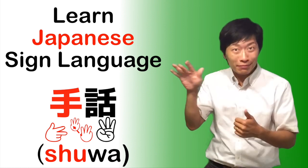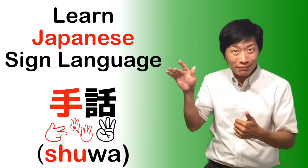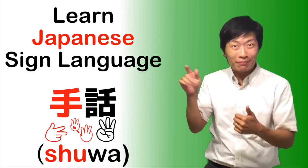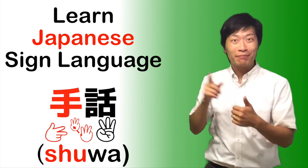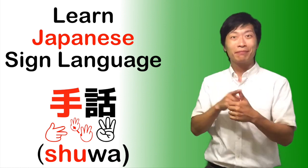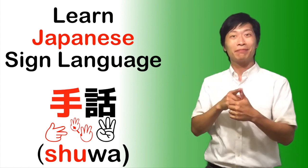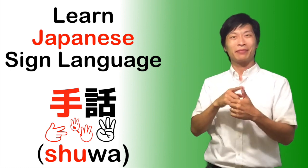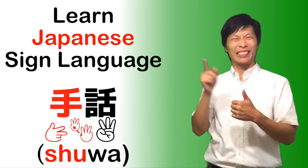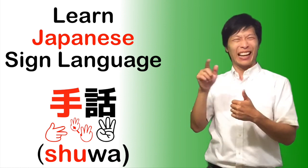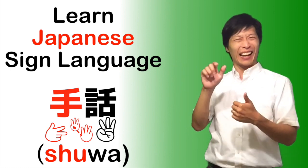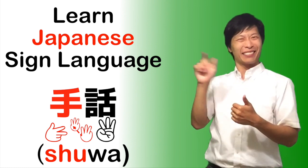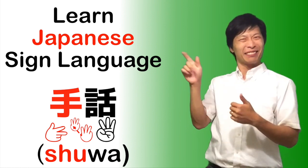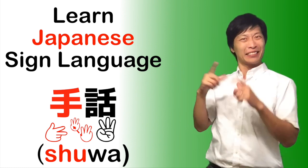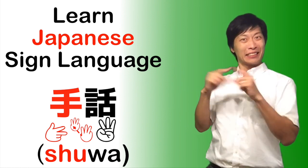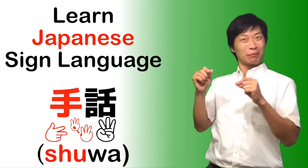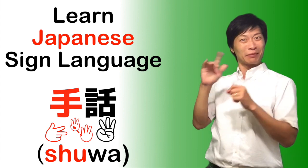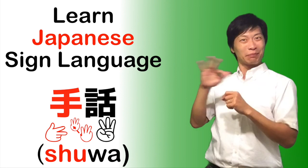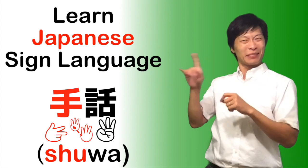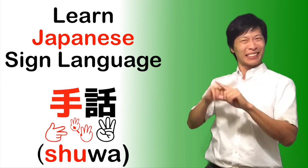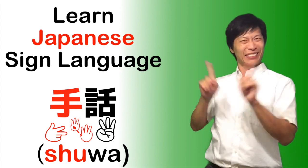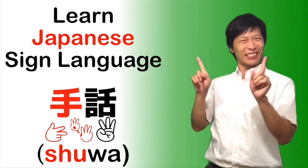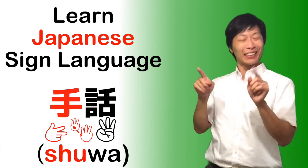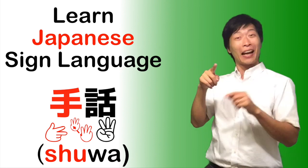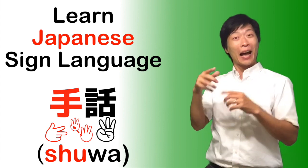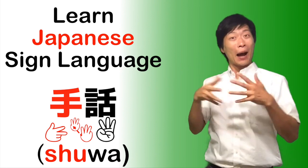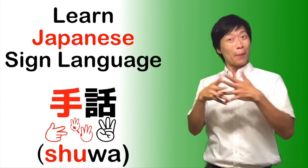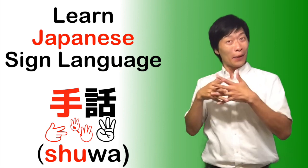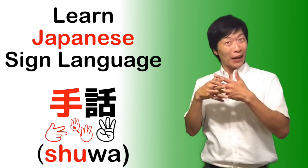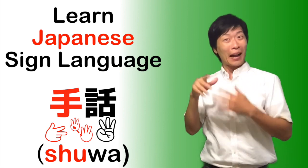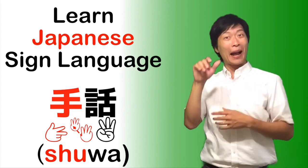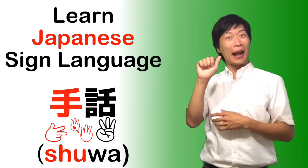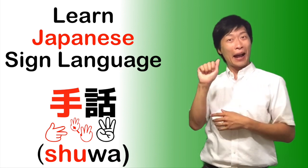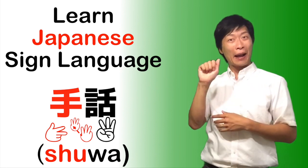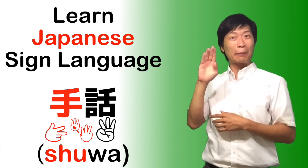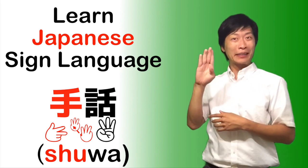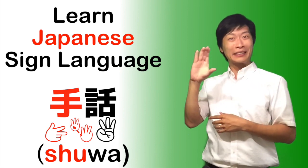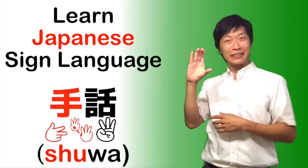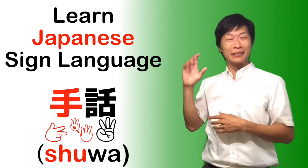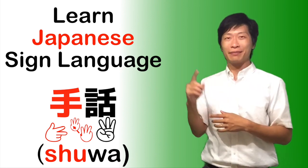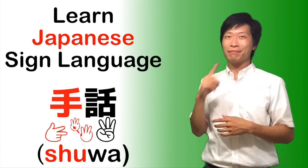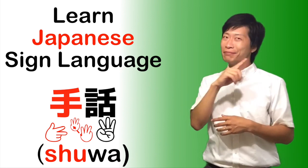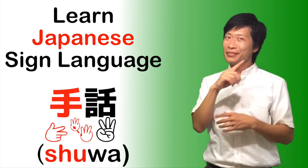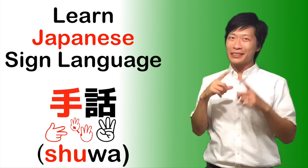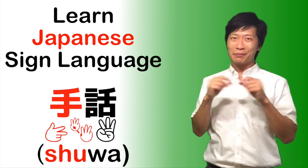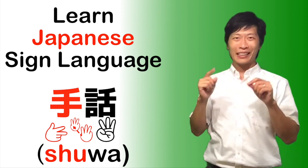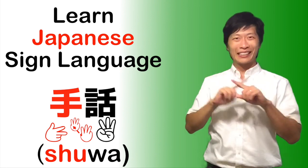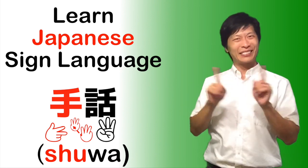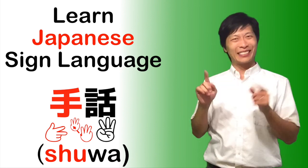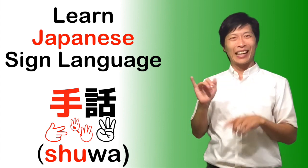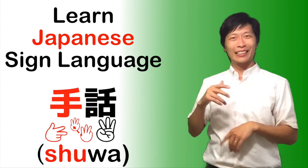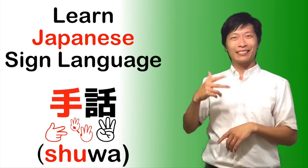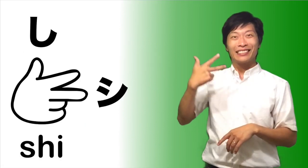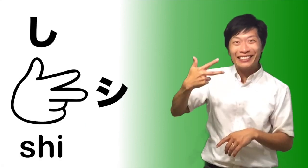1. Basic JSL Fingerspelling. JSL is different from ASL Fingerspelling.